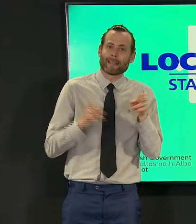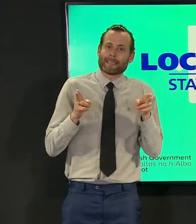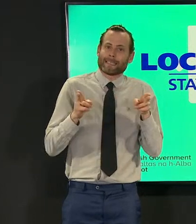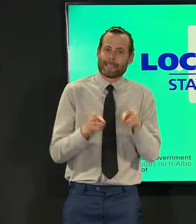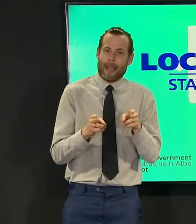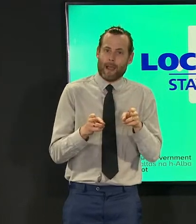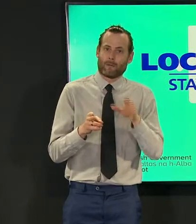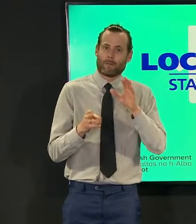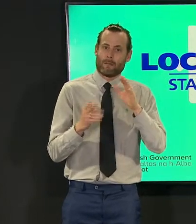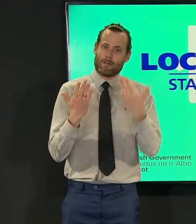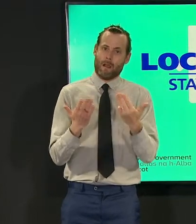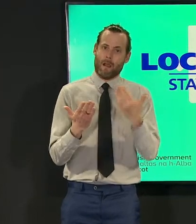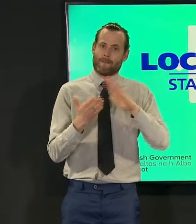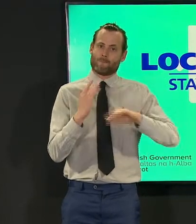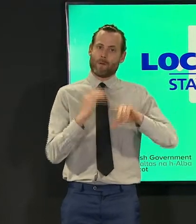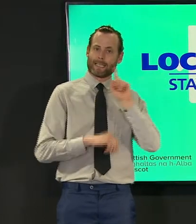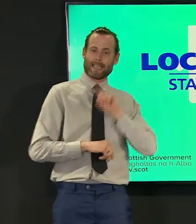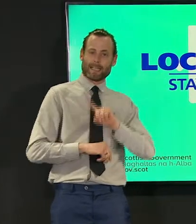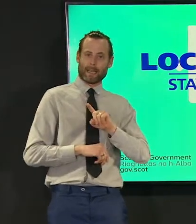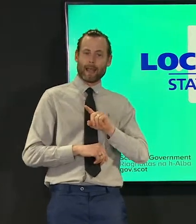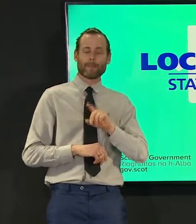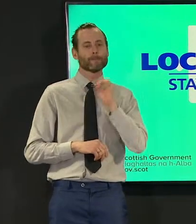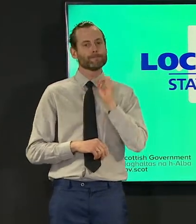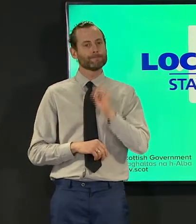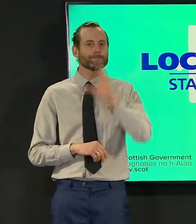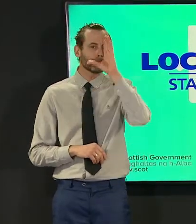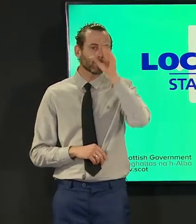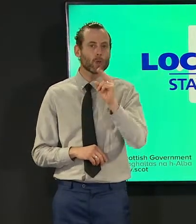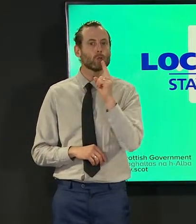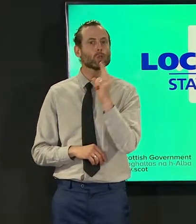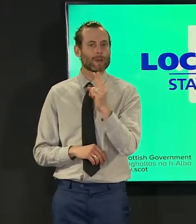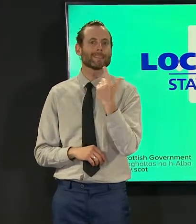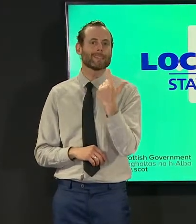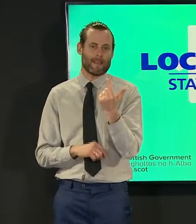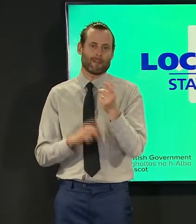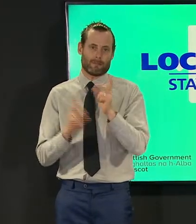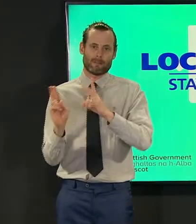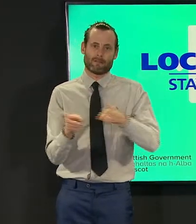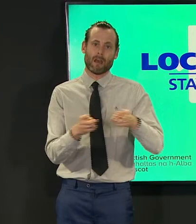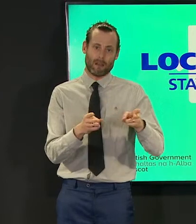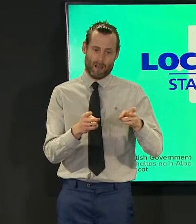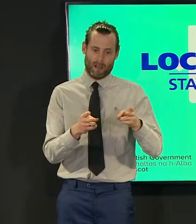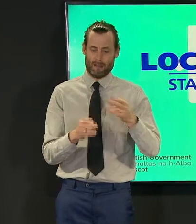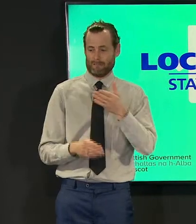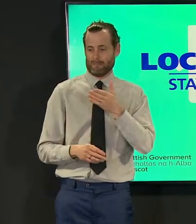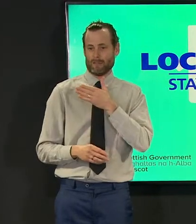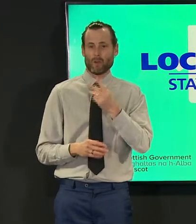but i regret to report that 27 additional deaths have been registered in the last 24 hours